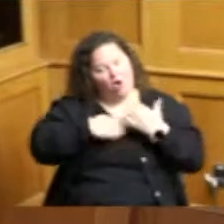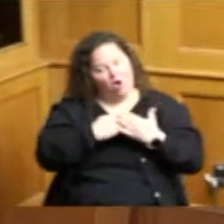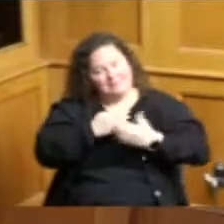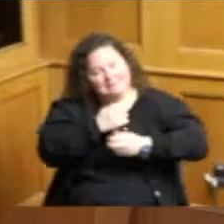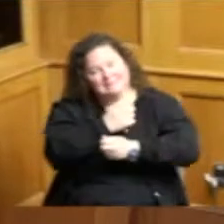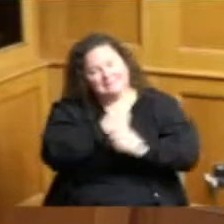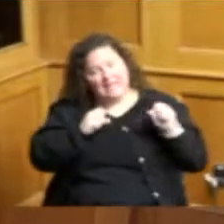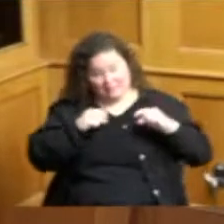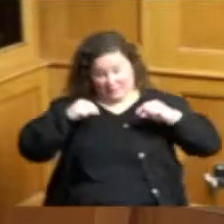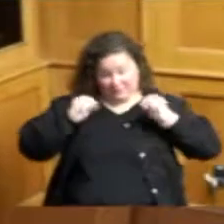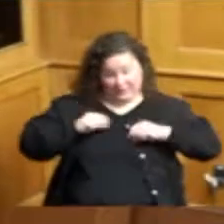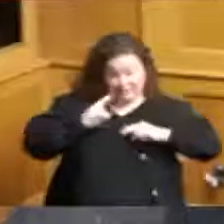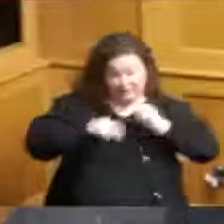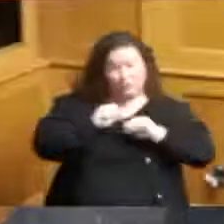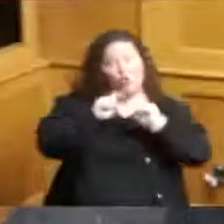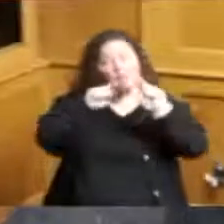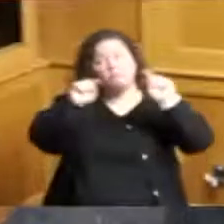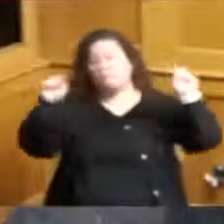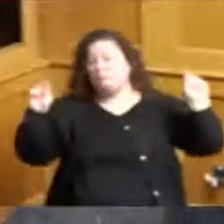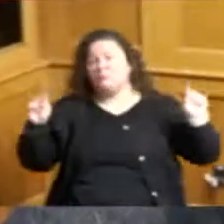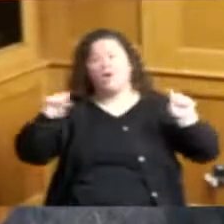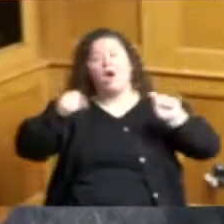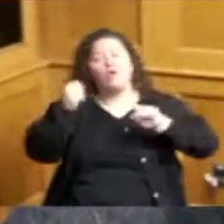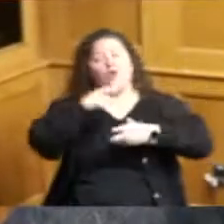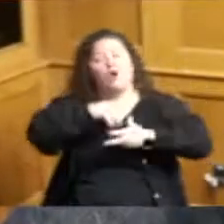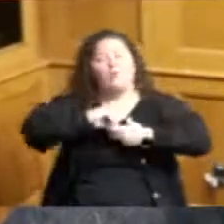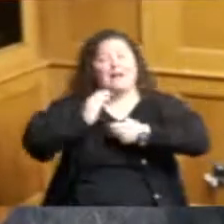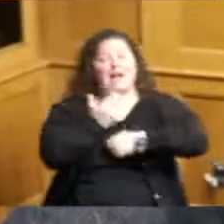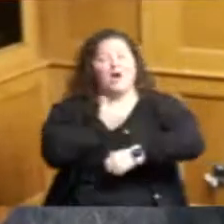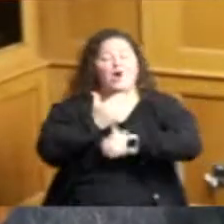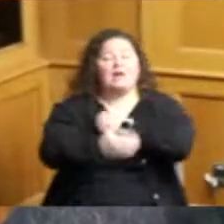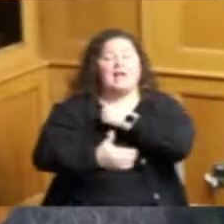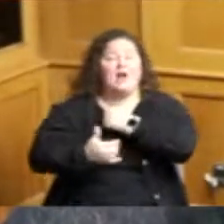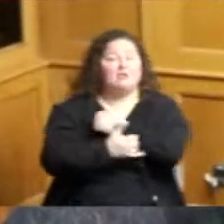other building in the county you and your team are doing that work for all the rest of us so thank